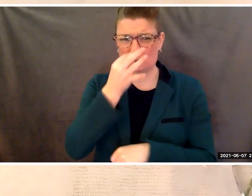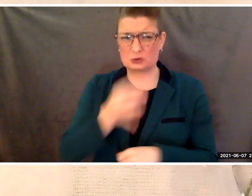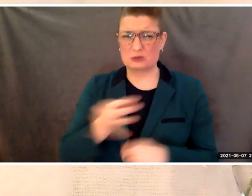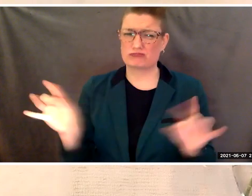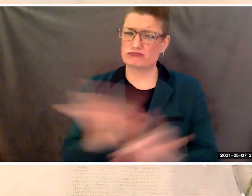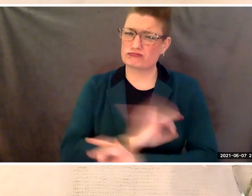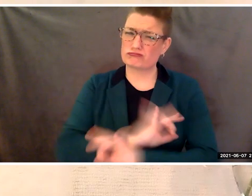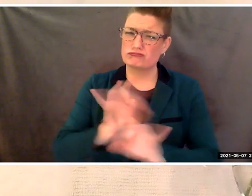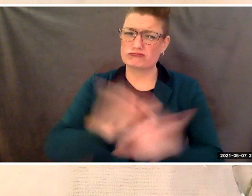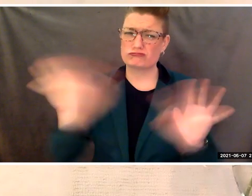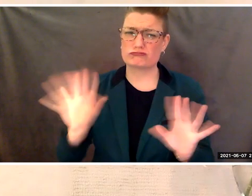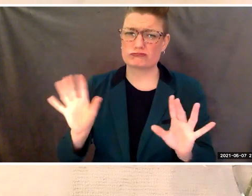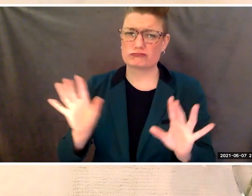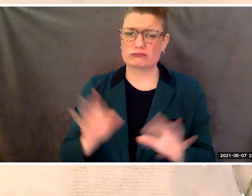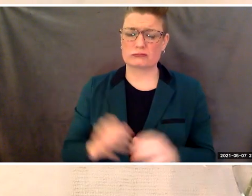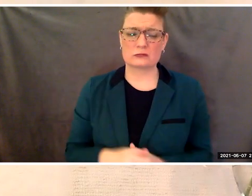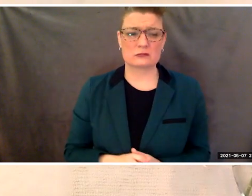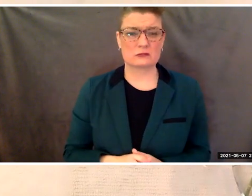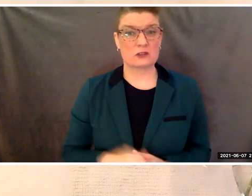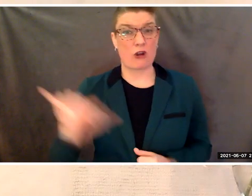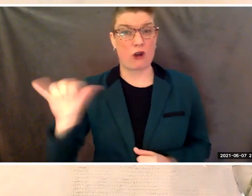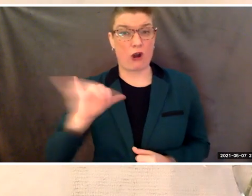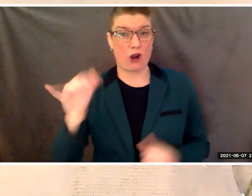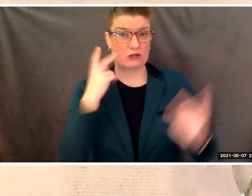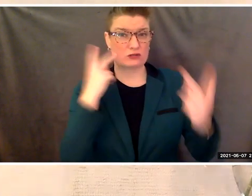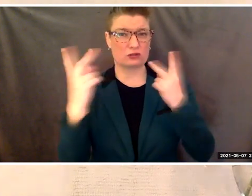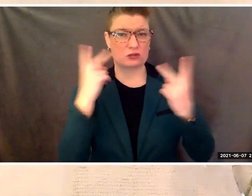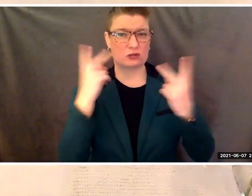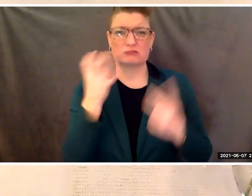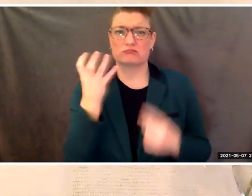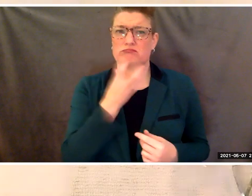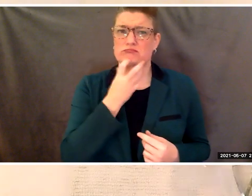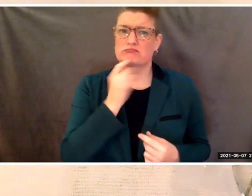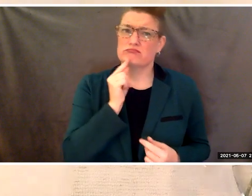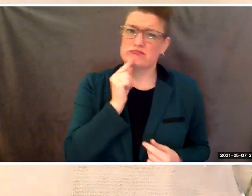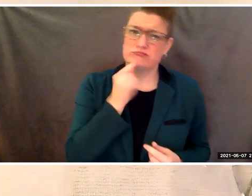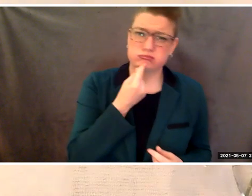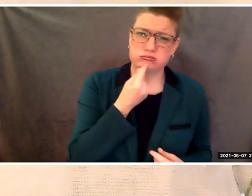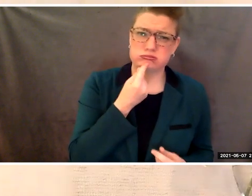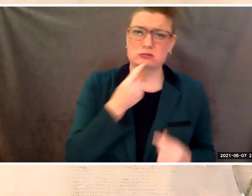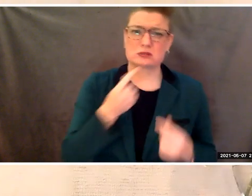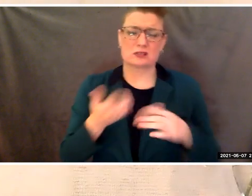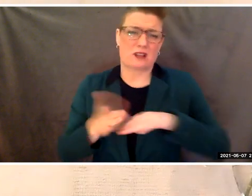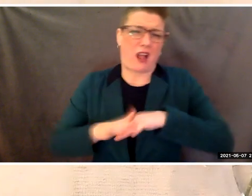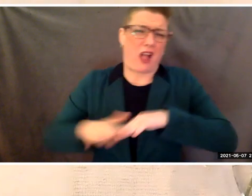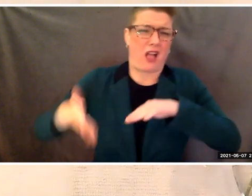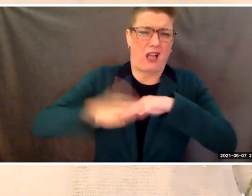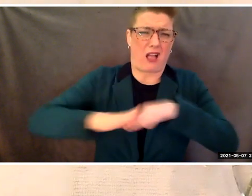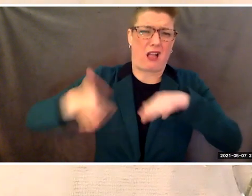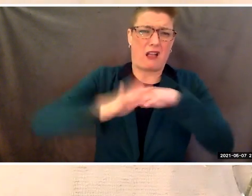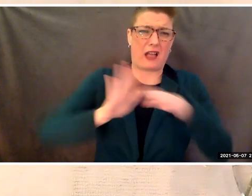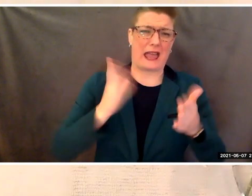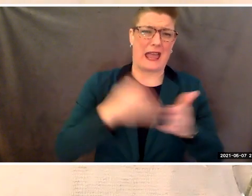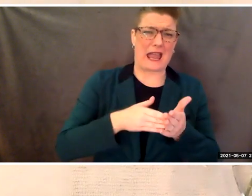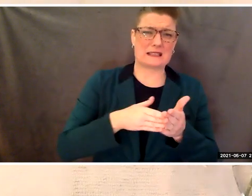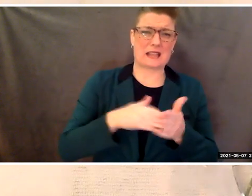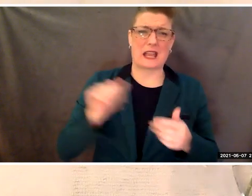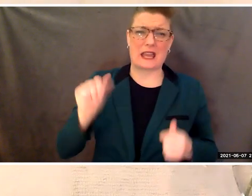We are also witnessing the extreme and raging anti-Asian violence and xenophobia